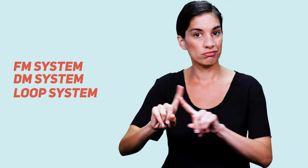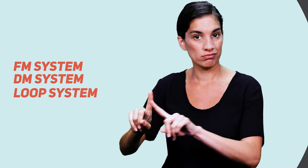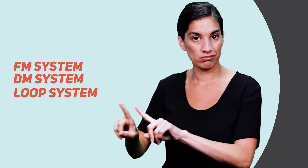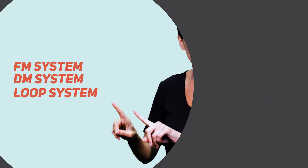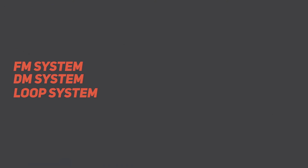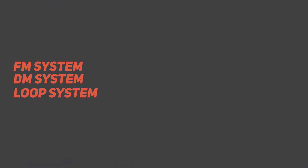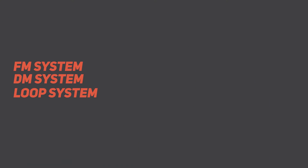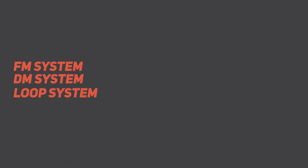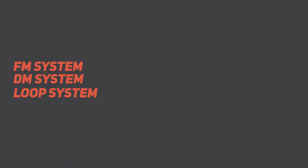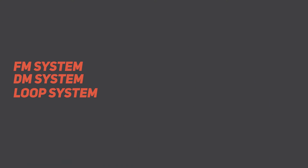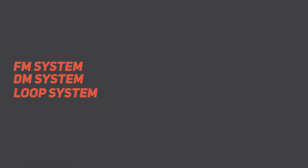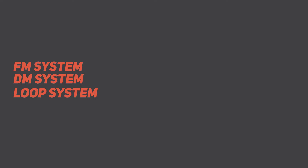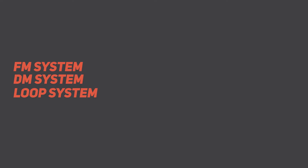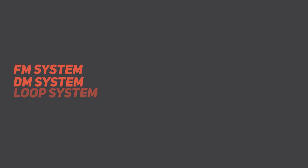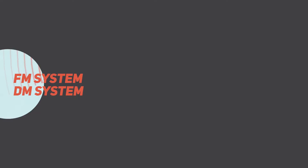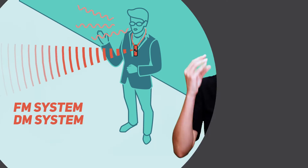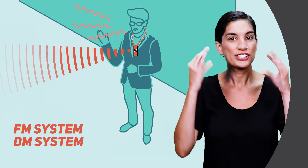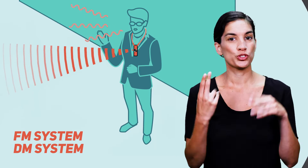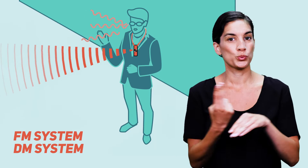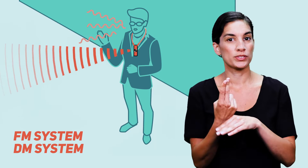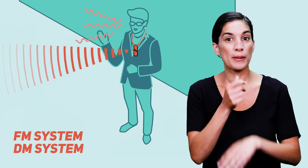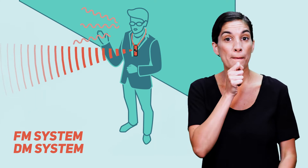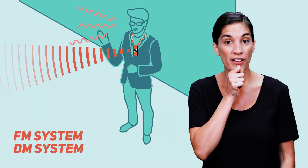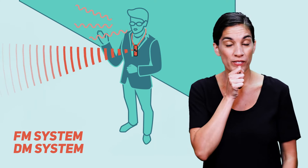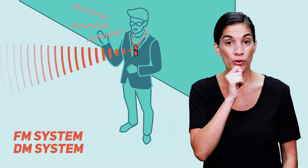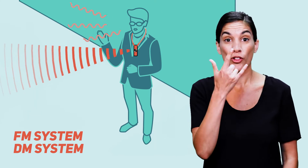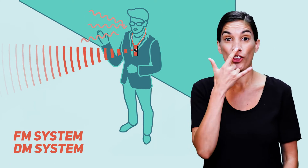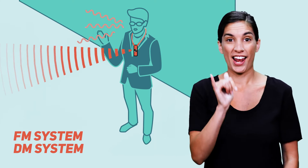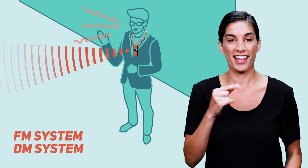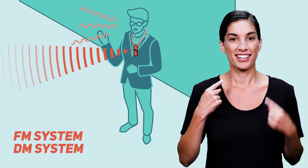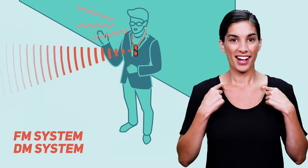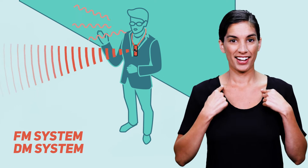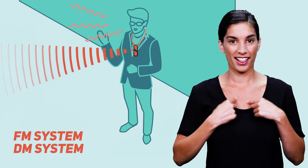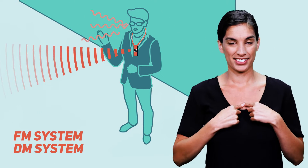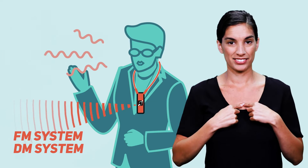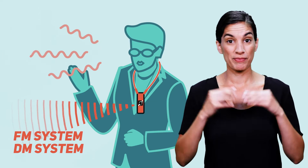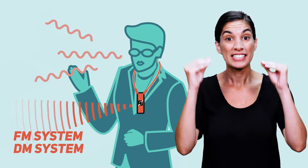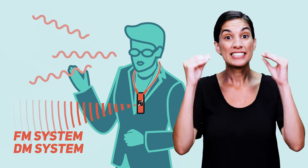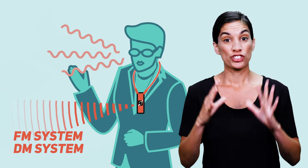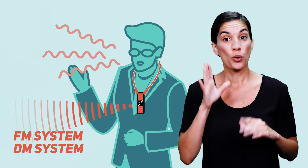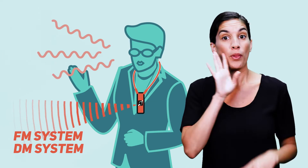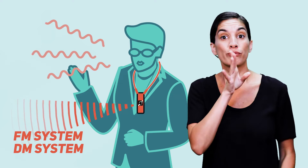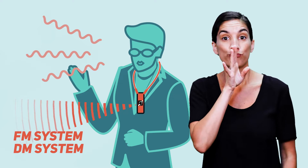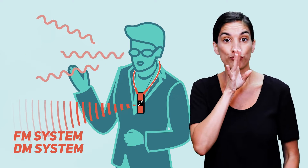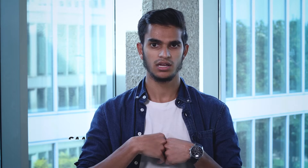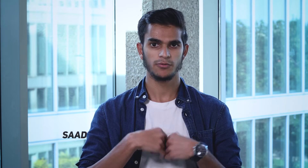through a few different systems. A teacher uses a microphone worn around the neck while speaking.